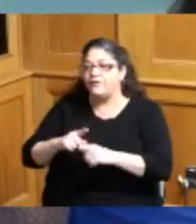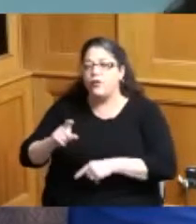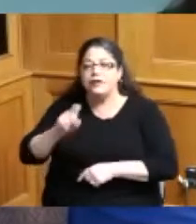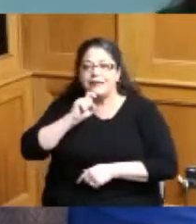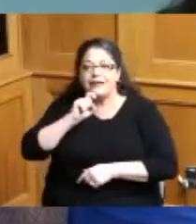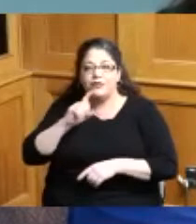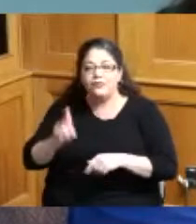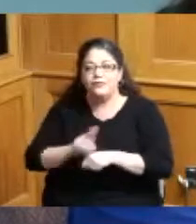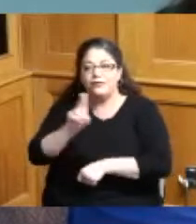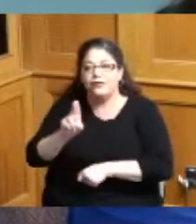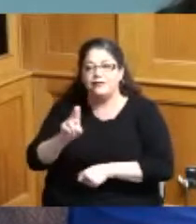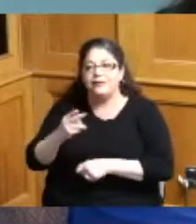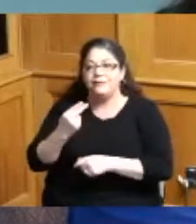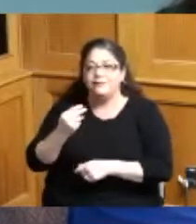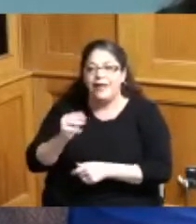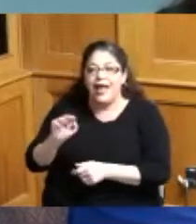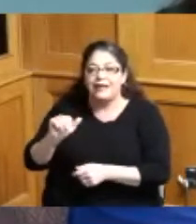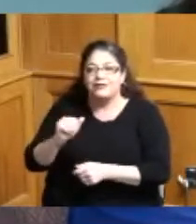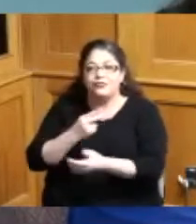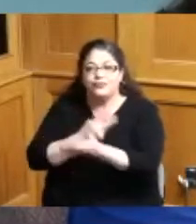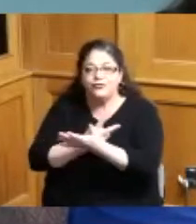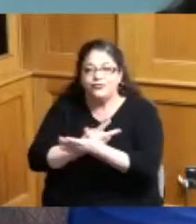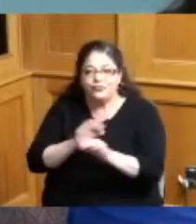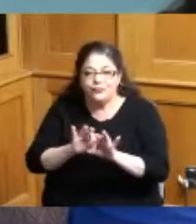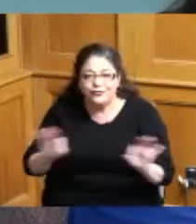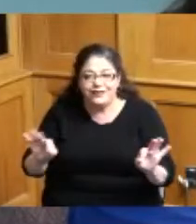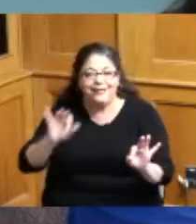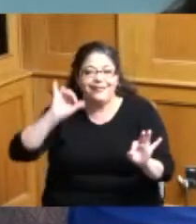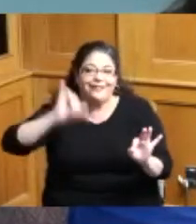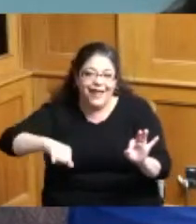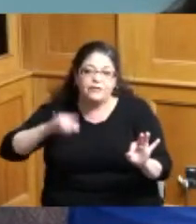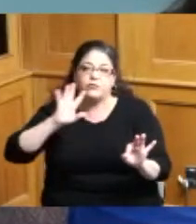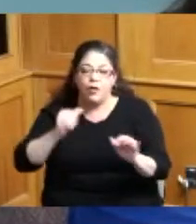master's degree this is the kind of stuff that we're talking about we talk about success stories